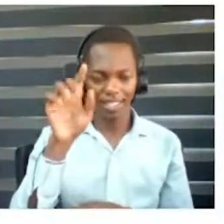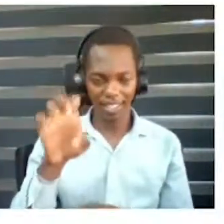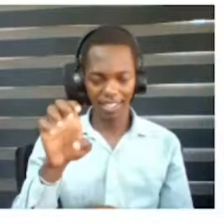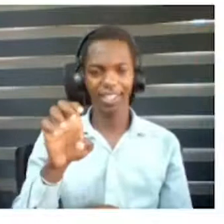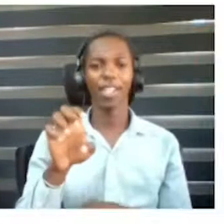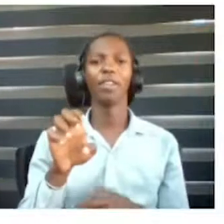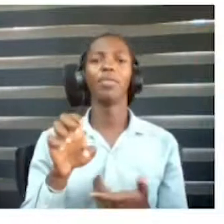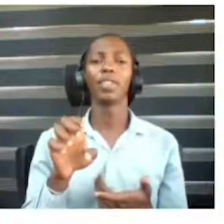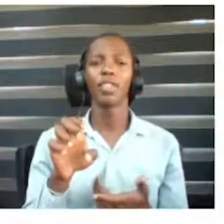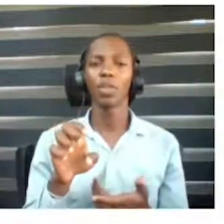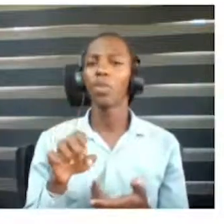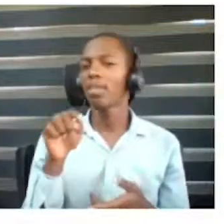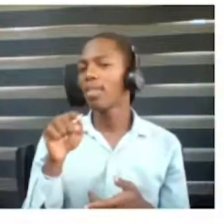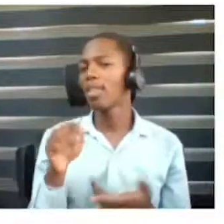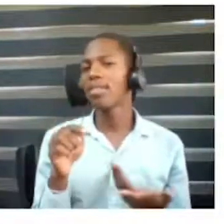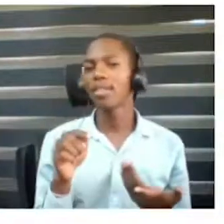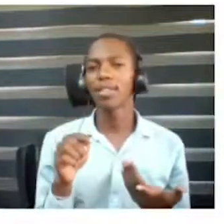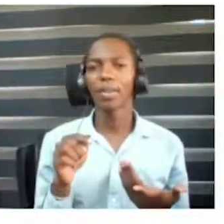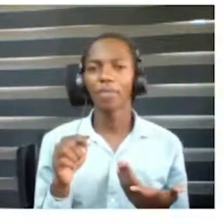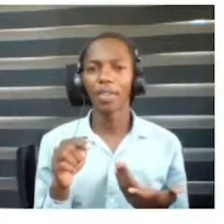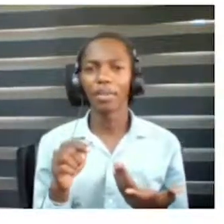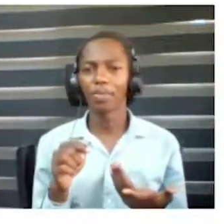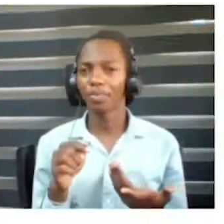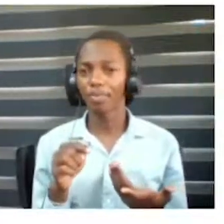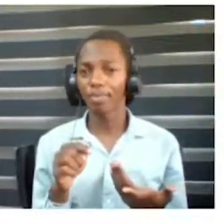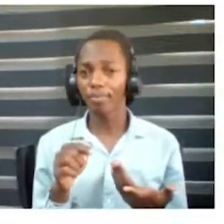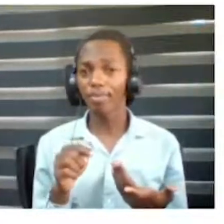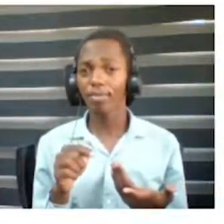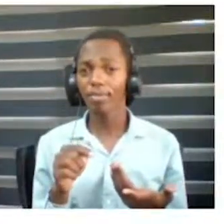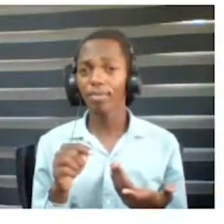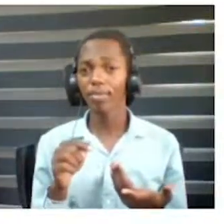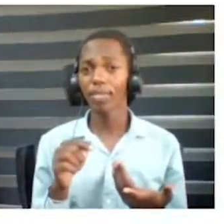when helps visually impaired for inclusiveness in